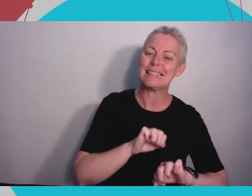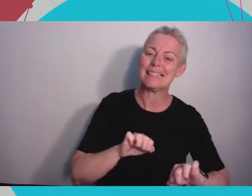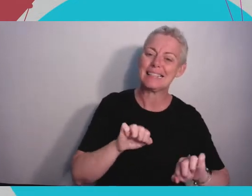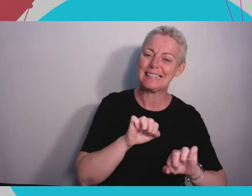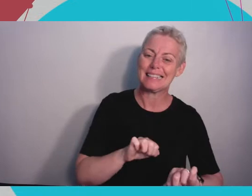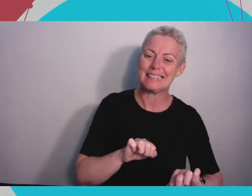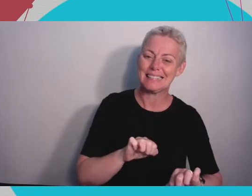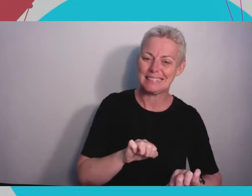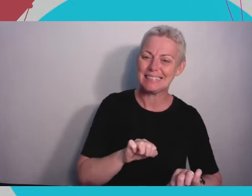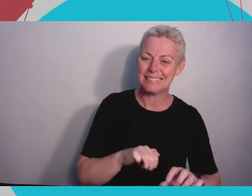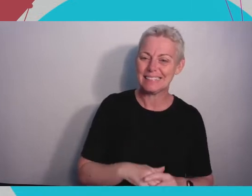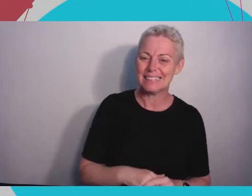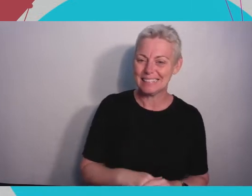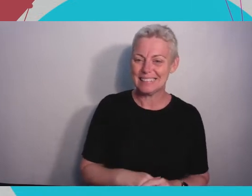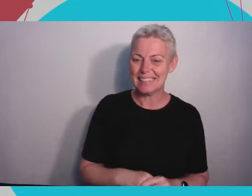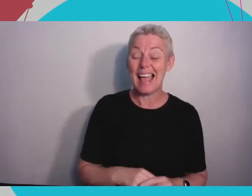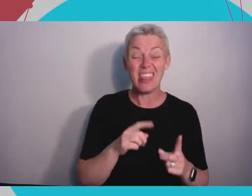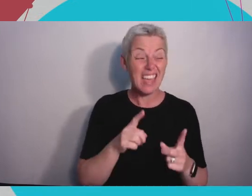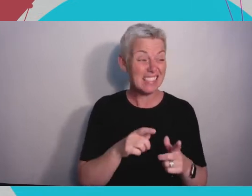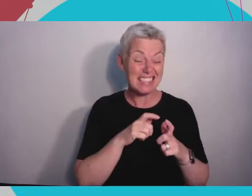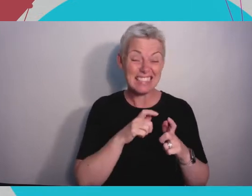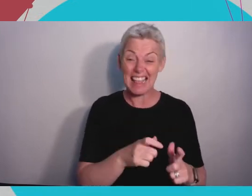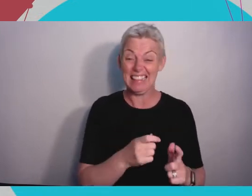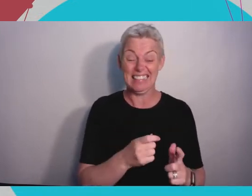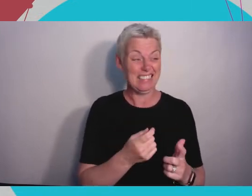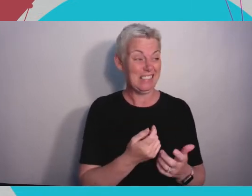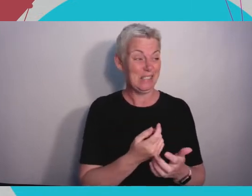they're currently doing wrong, worrying and thinking that you know this is not going well